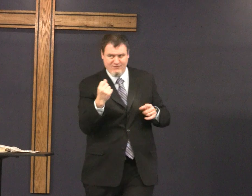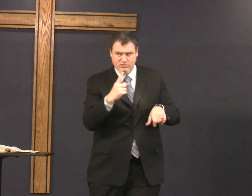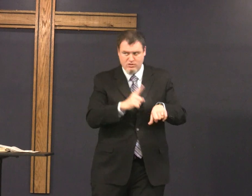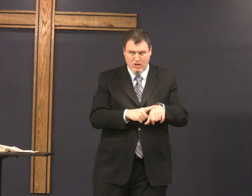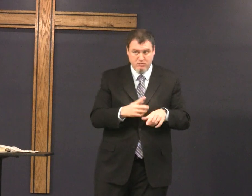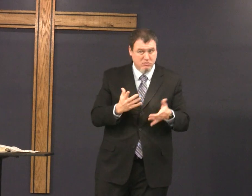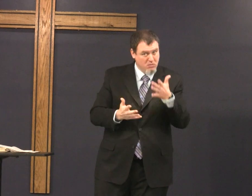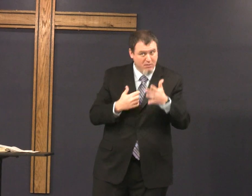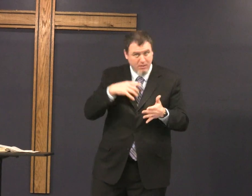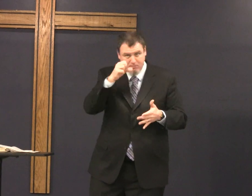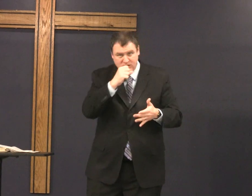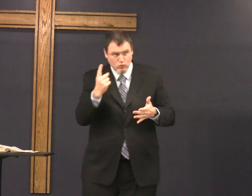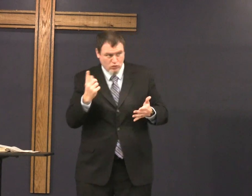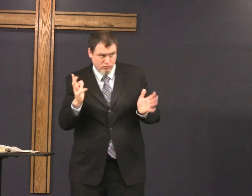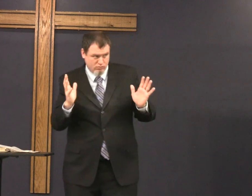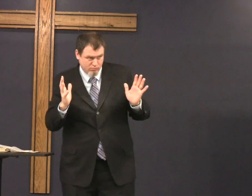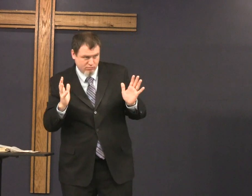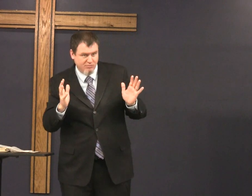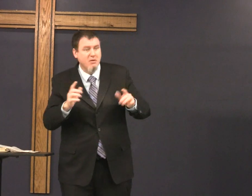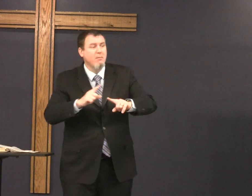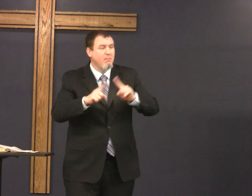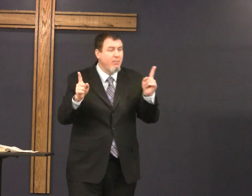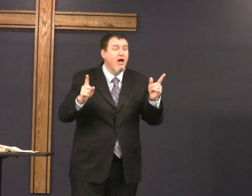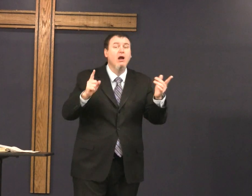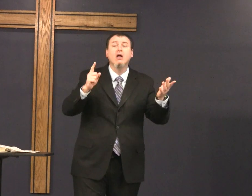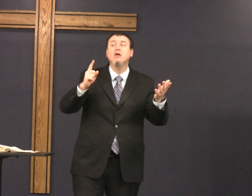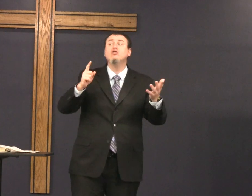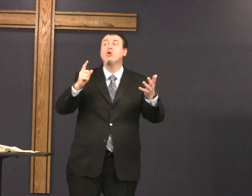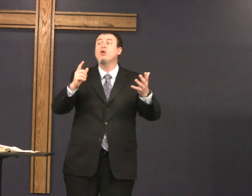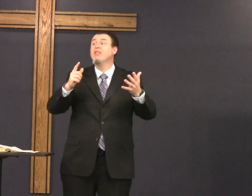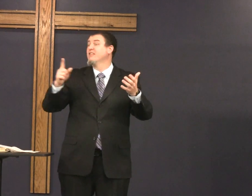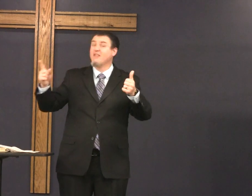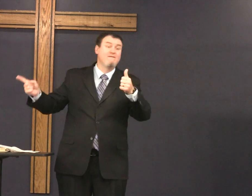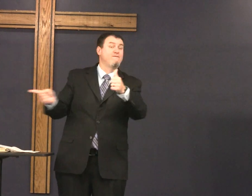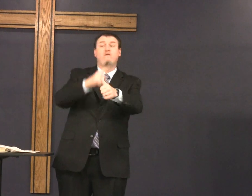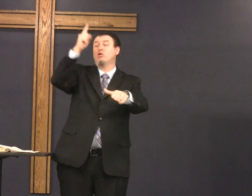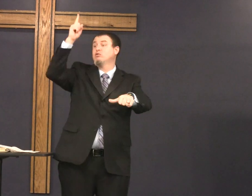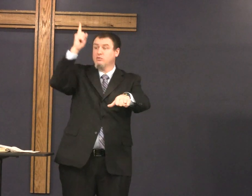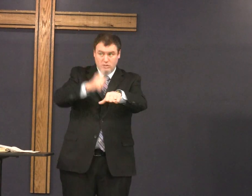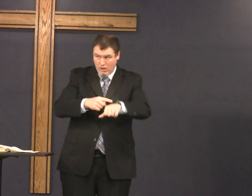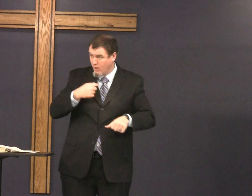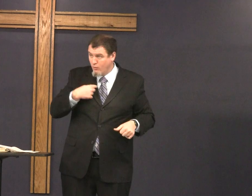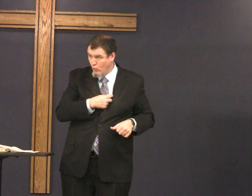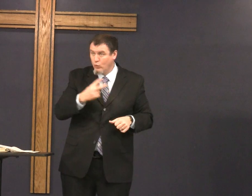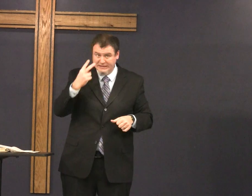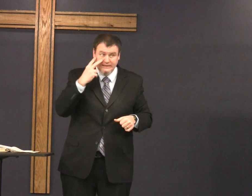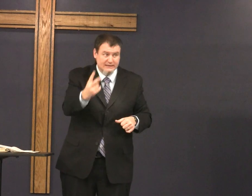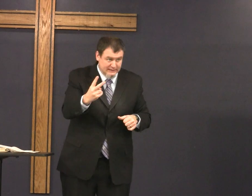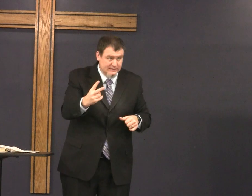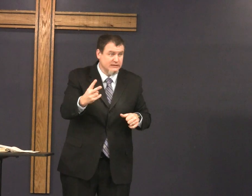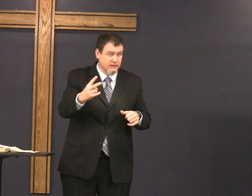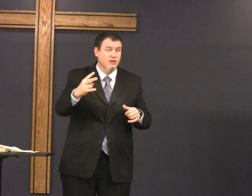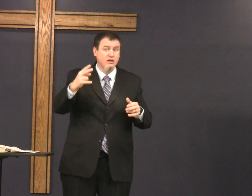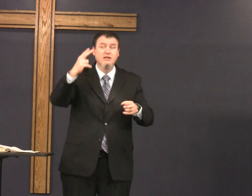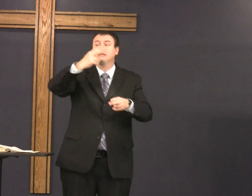I believe that it appears 11 times but the first time that we see it